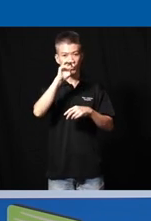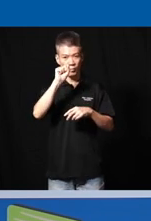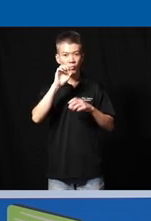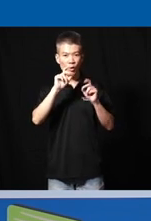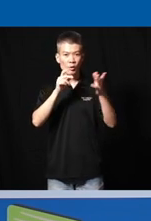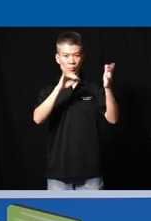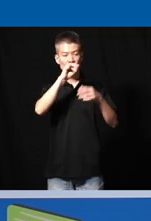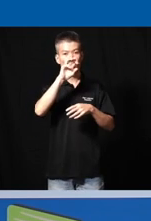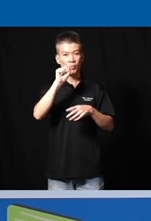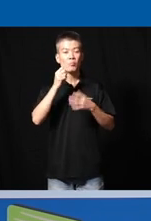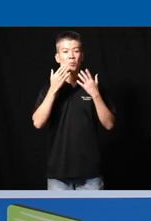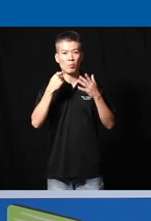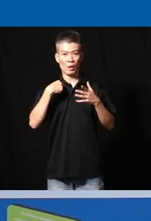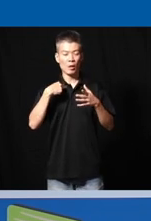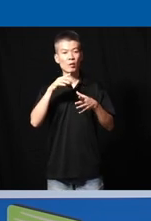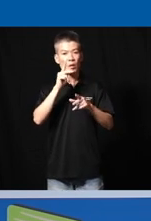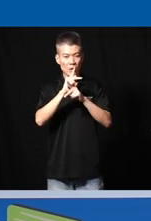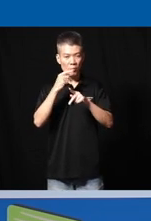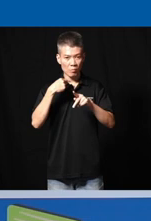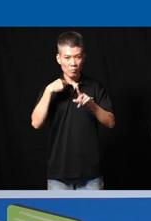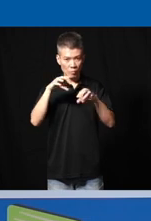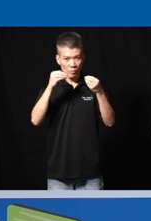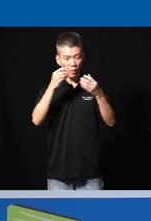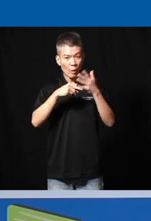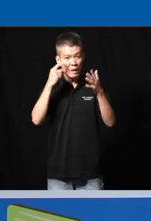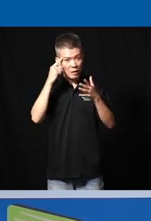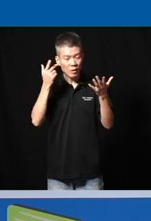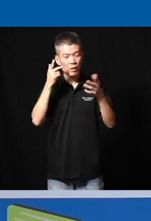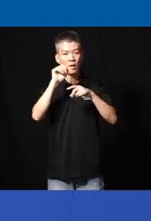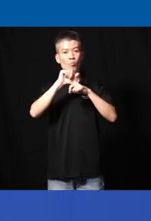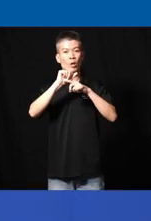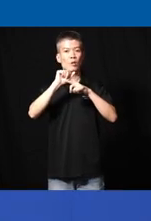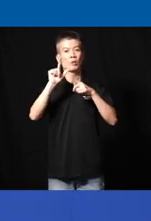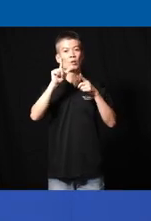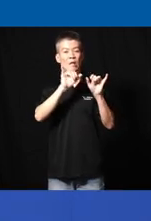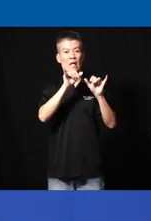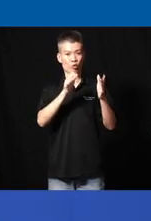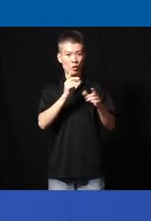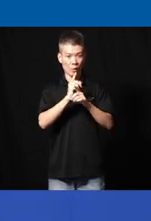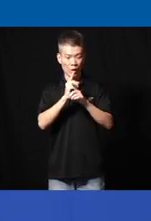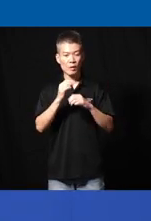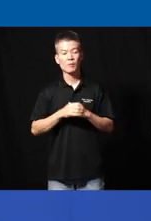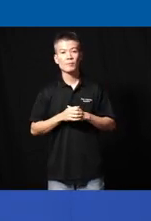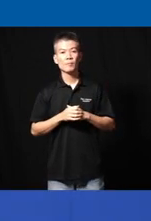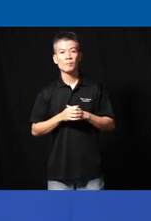okay James so so maybe I'll I'll give my take as a very practical and engineer right so there's